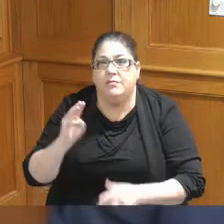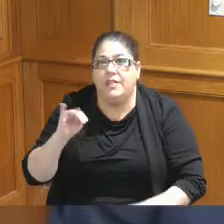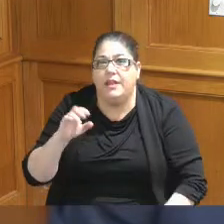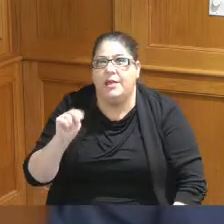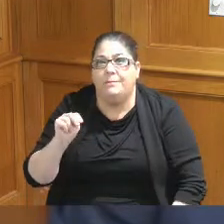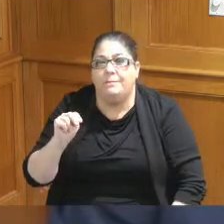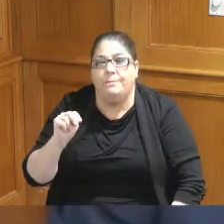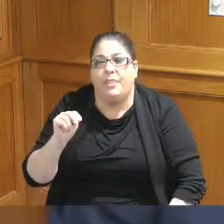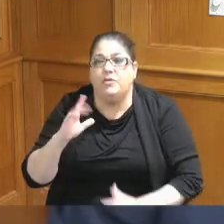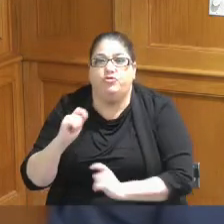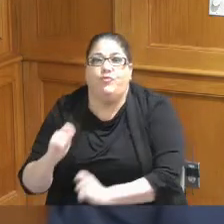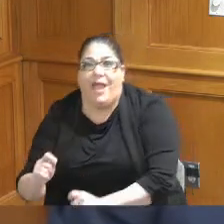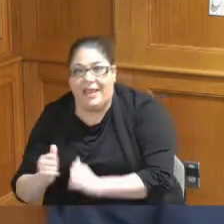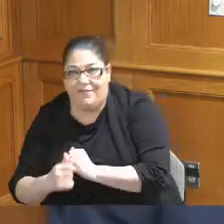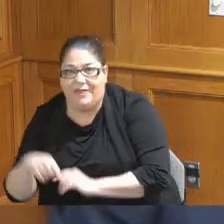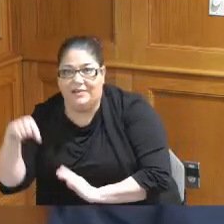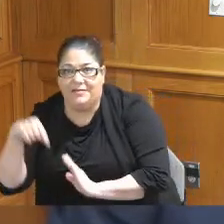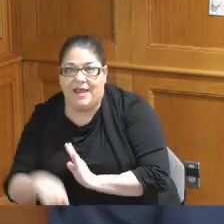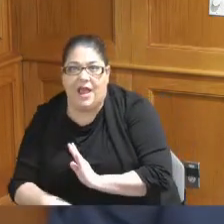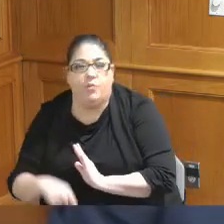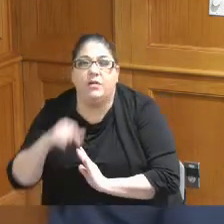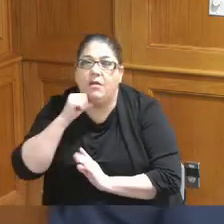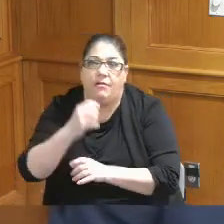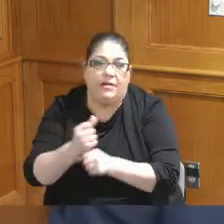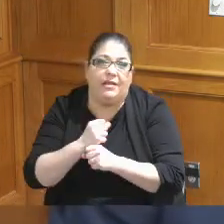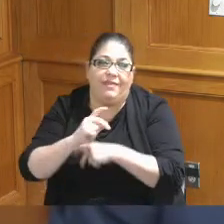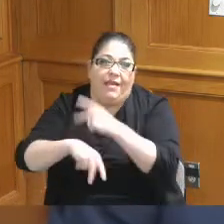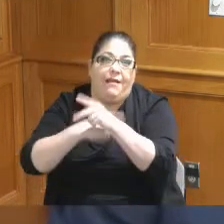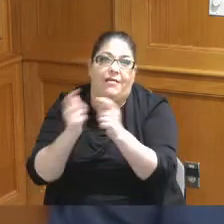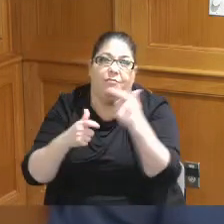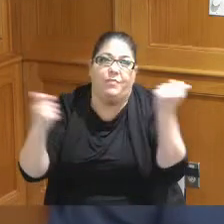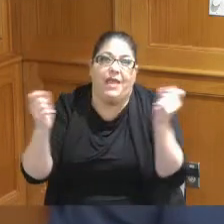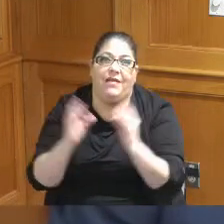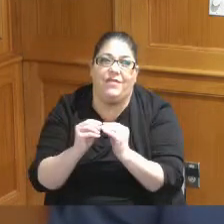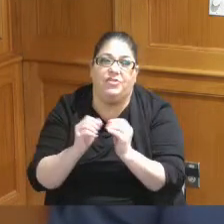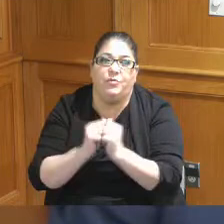all of this down and we were never going to get those kind of conventions with the Millennium as